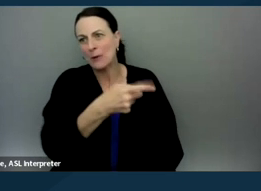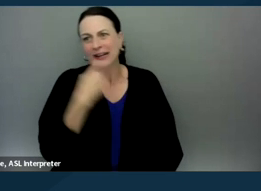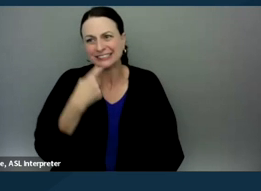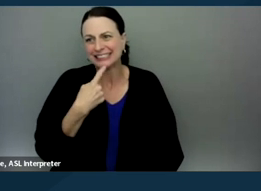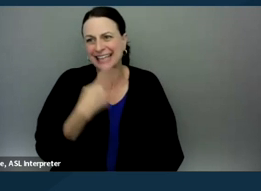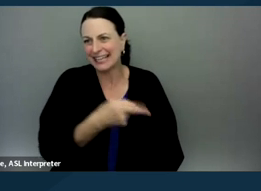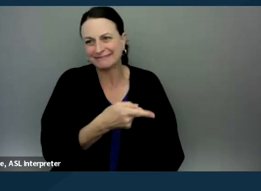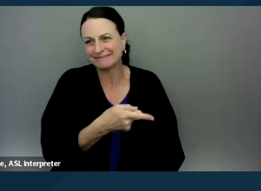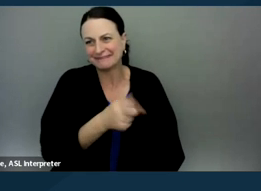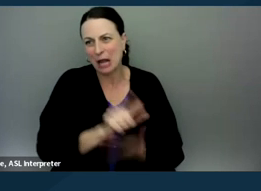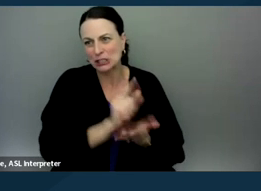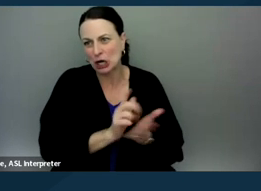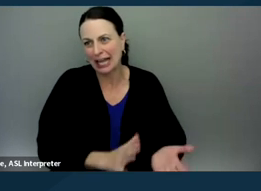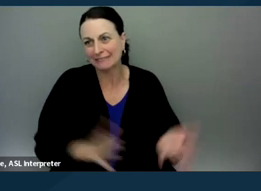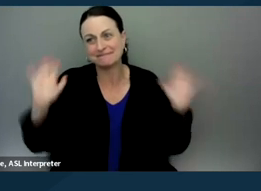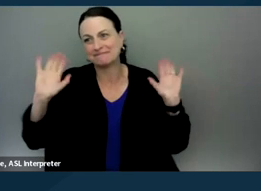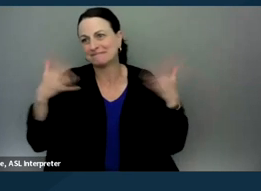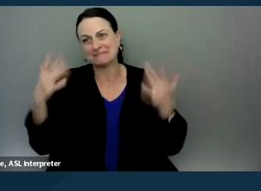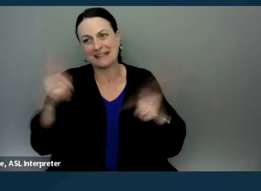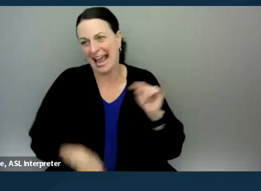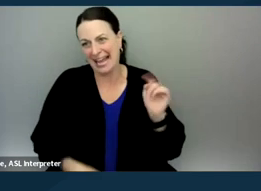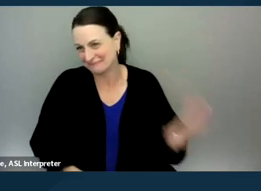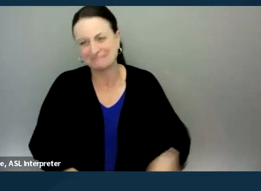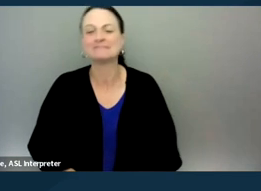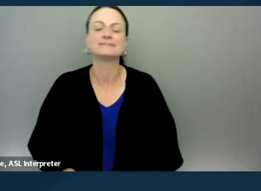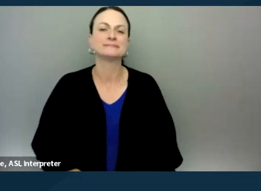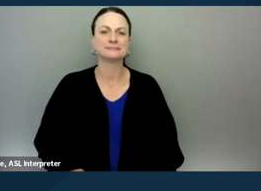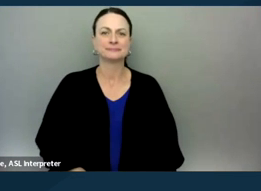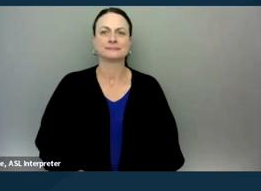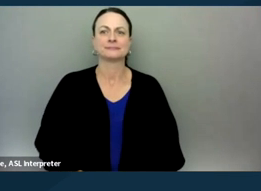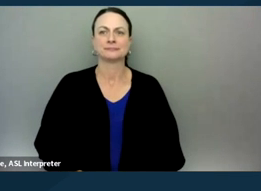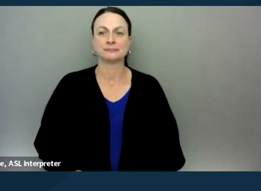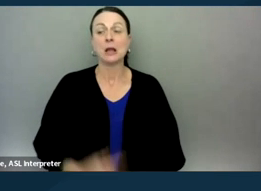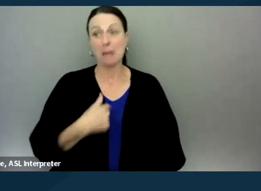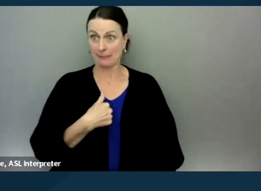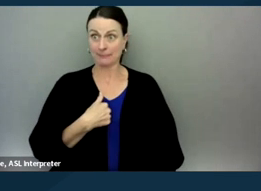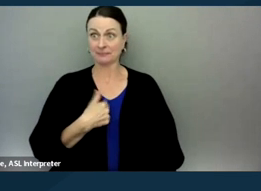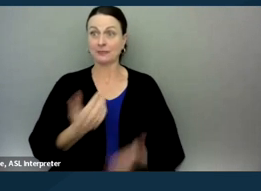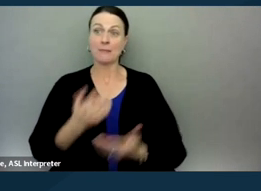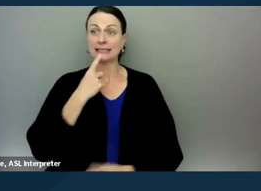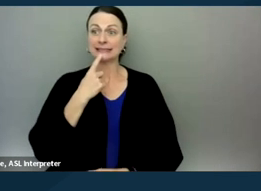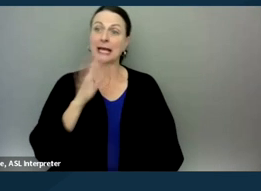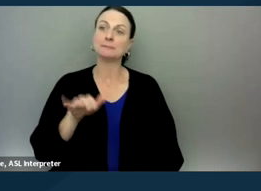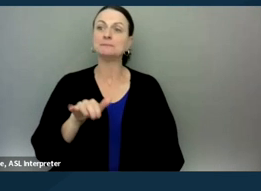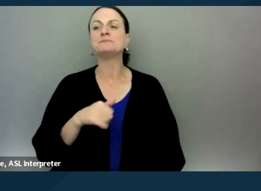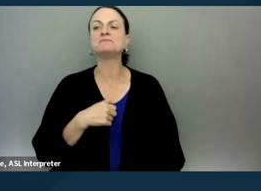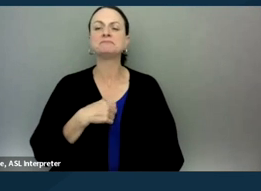it's easy to wanna cross over that line, but I might say something like, you know,